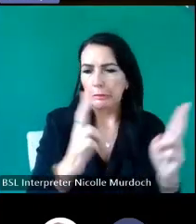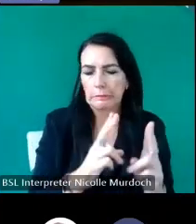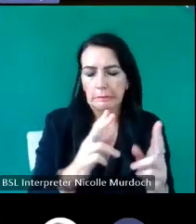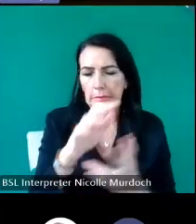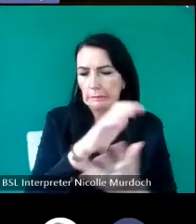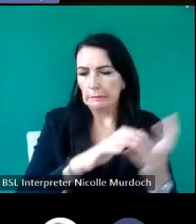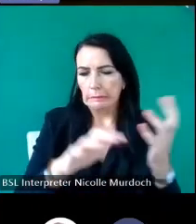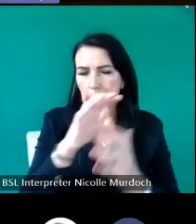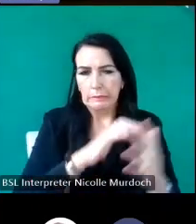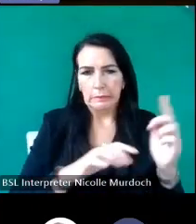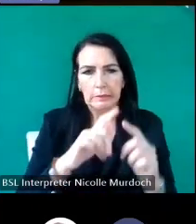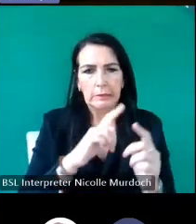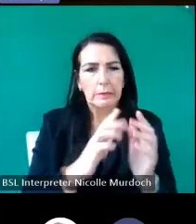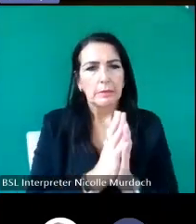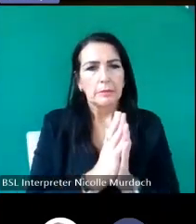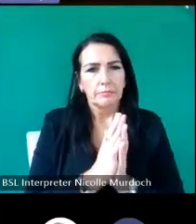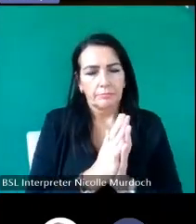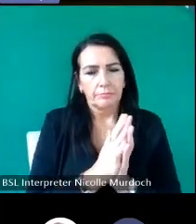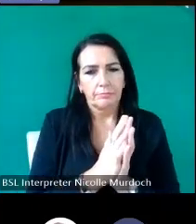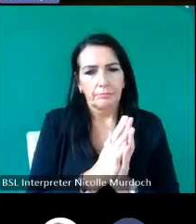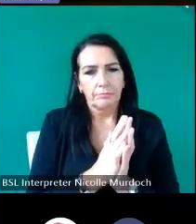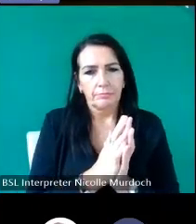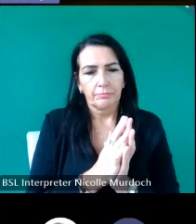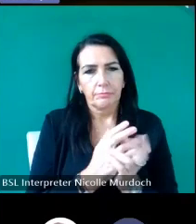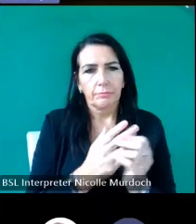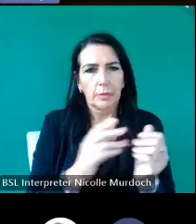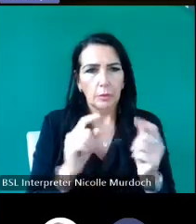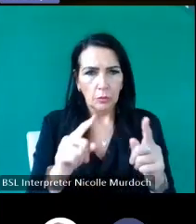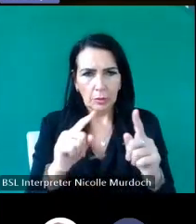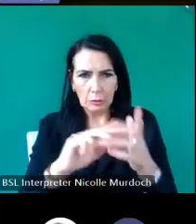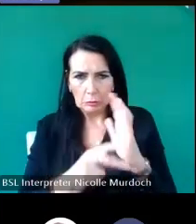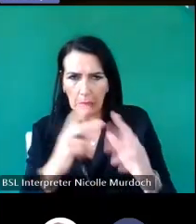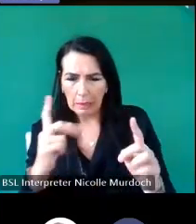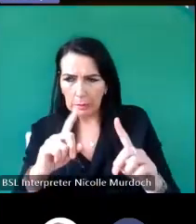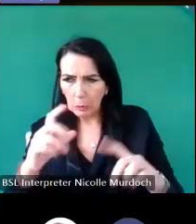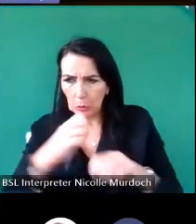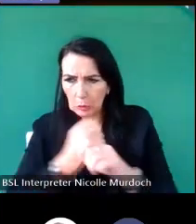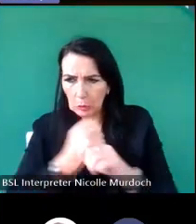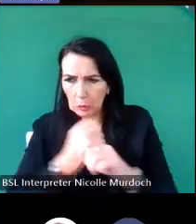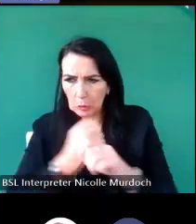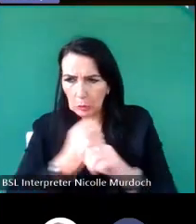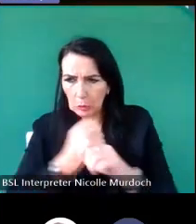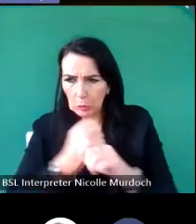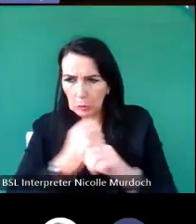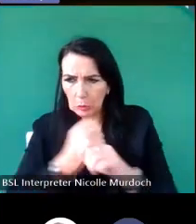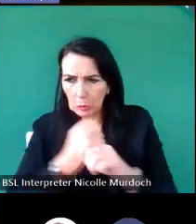instituted a period of pres planning which saw the the Pres for those that don't know this this